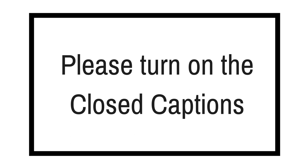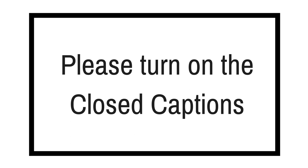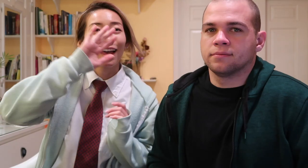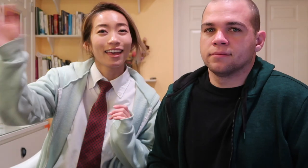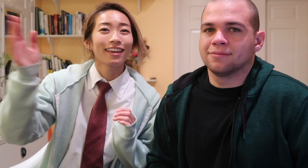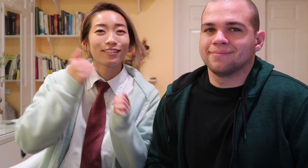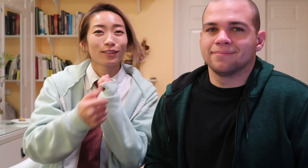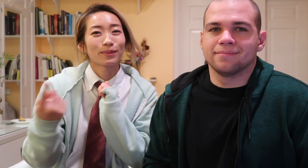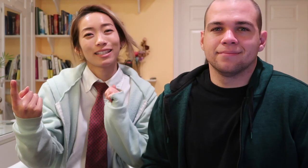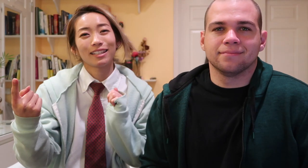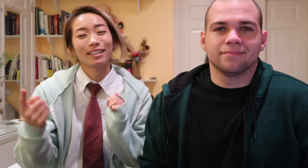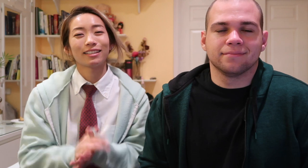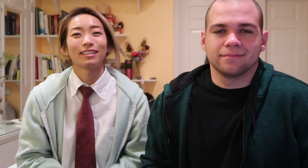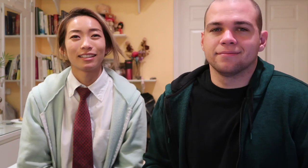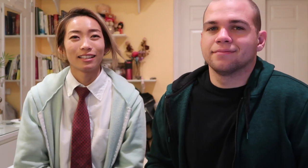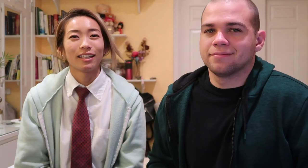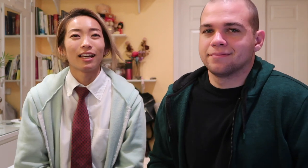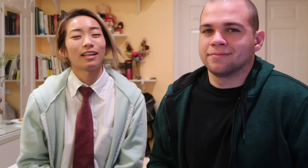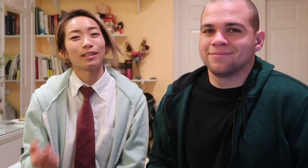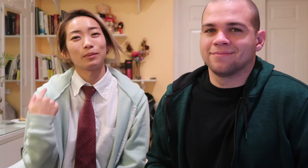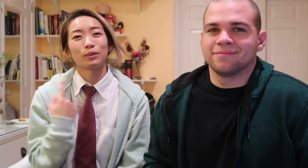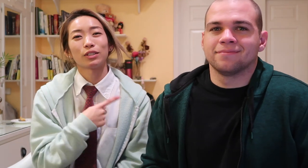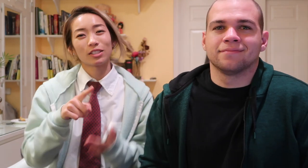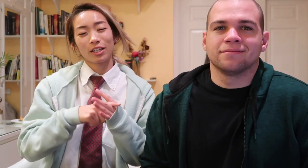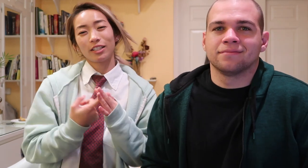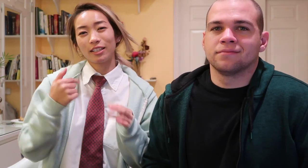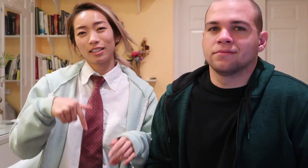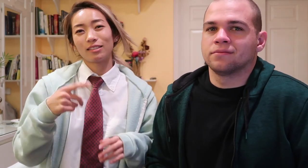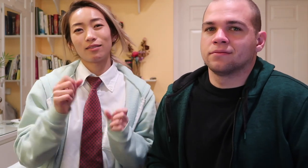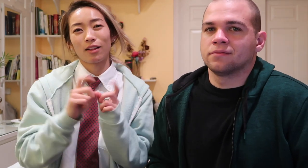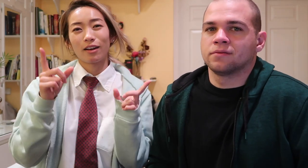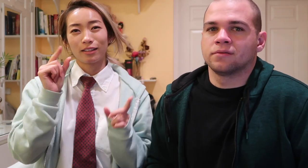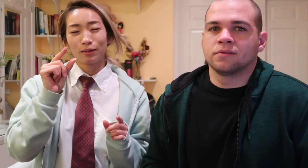hey everybody we're starting this vlog a little